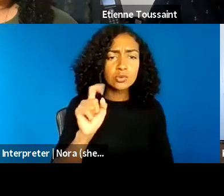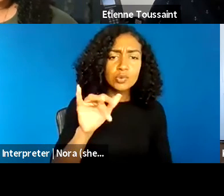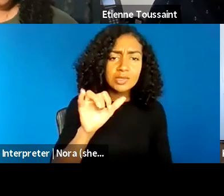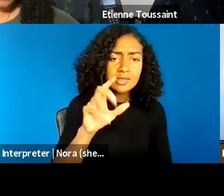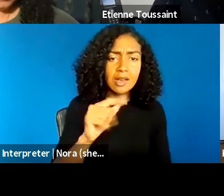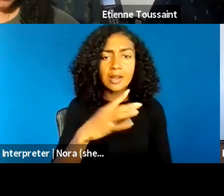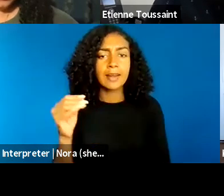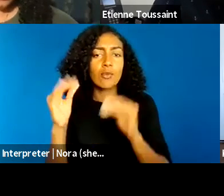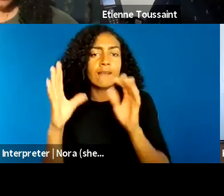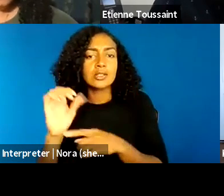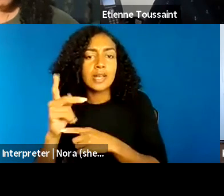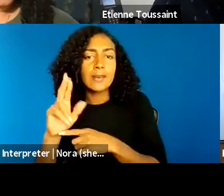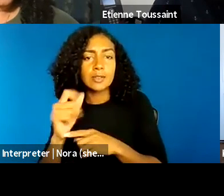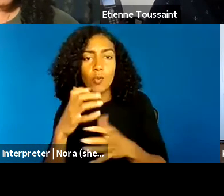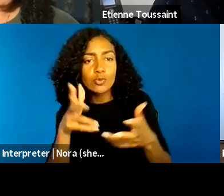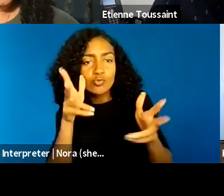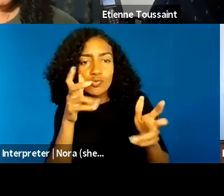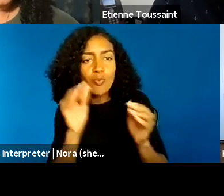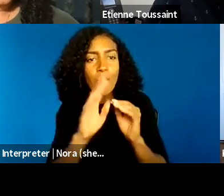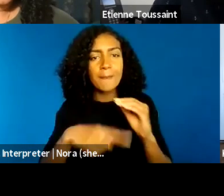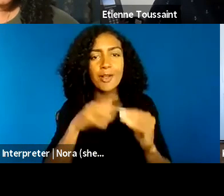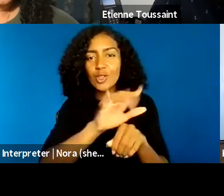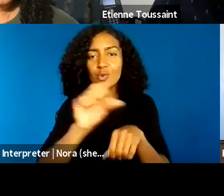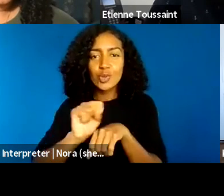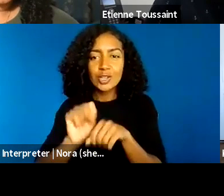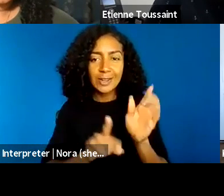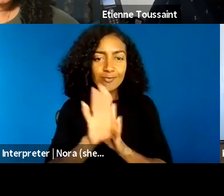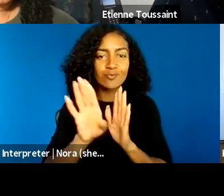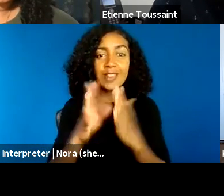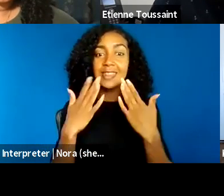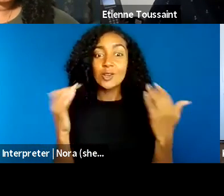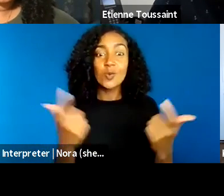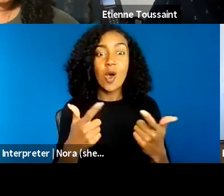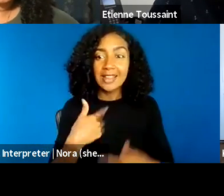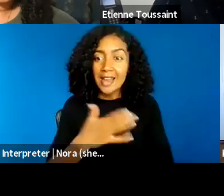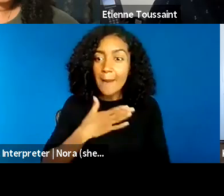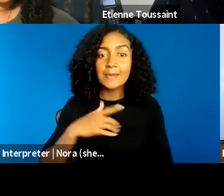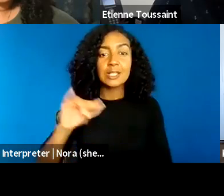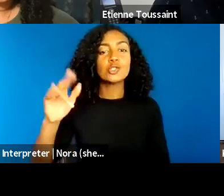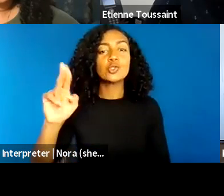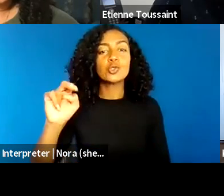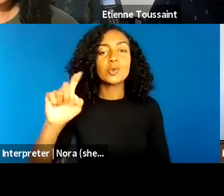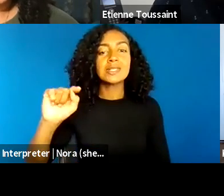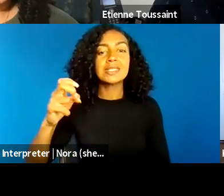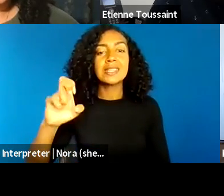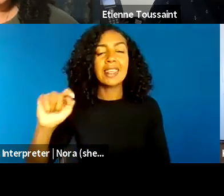about the work that they're developing. And thank you everyone, and have a happy Juneteenth to those celebrating. Thank you so much.